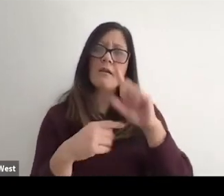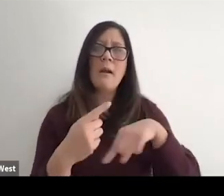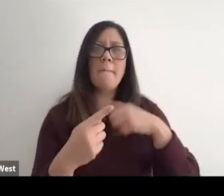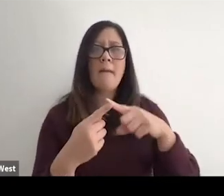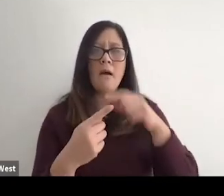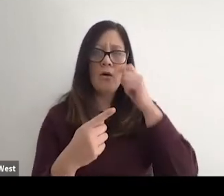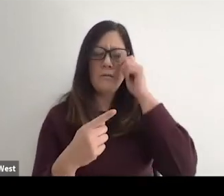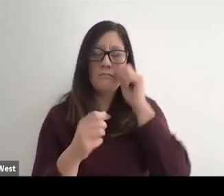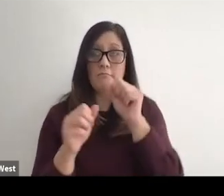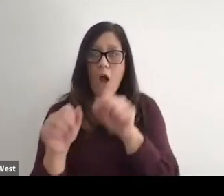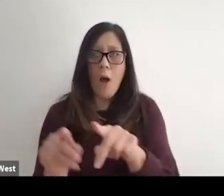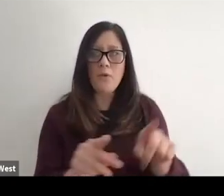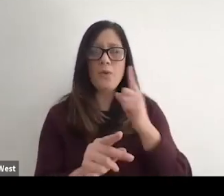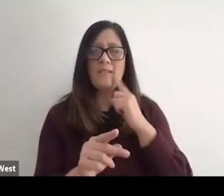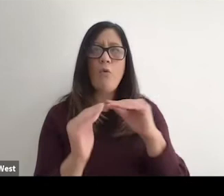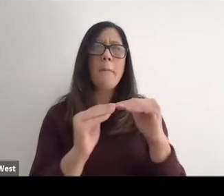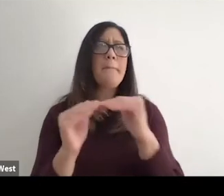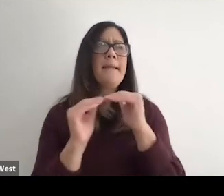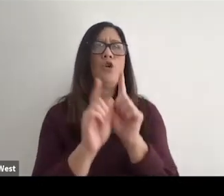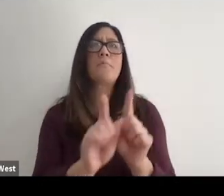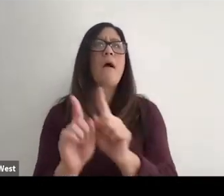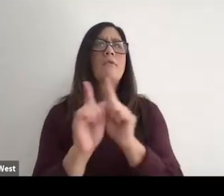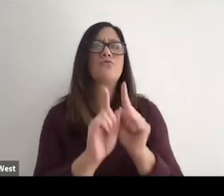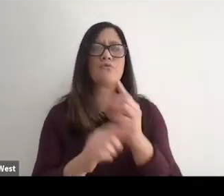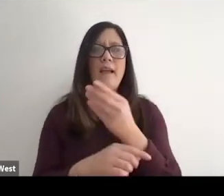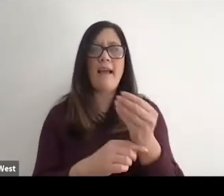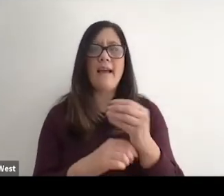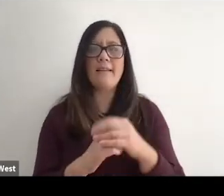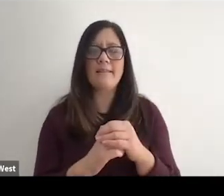opportunities for peer mentoring and the importance of that connection that